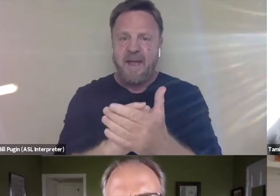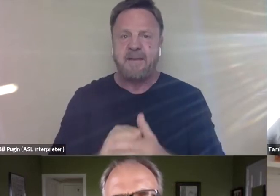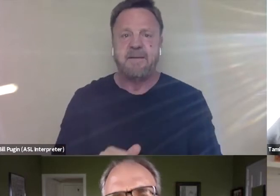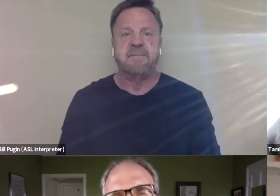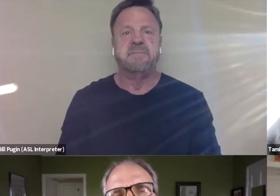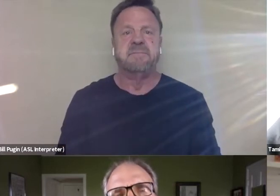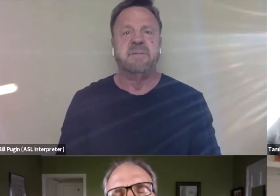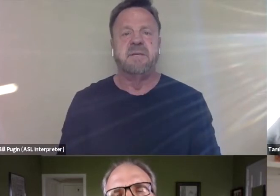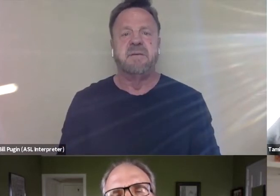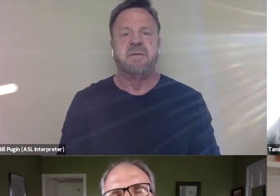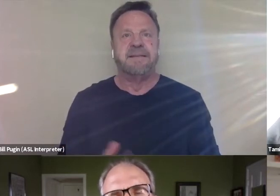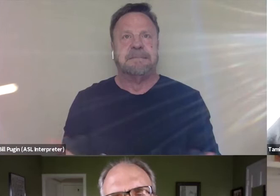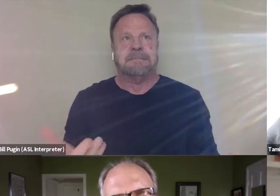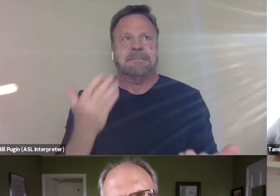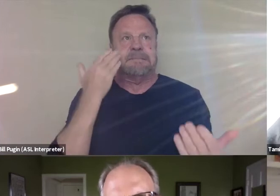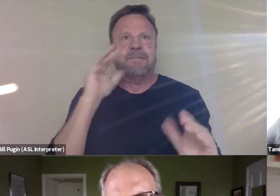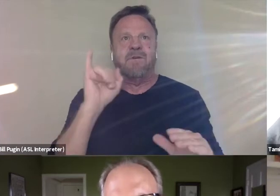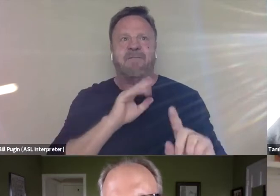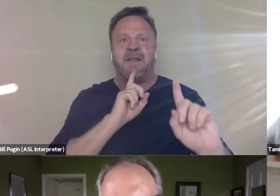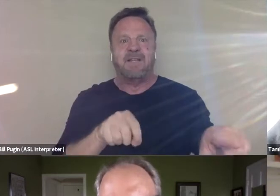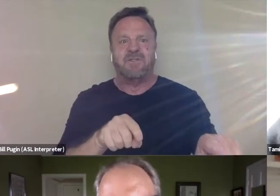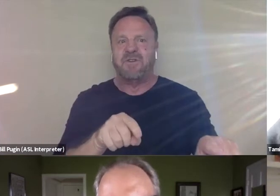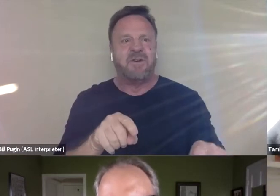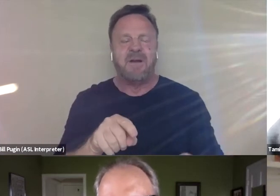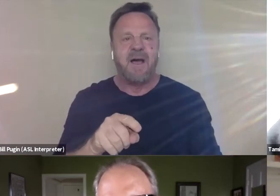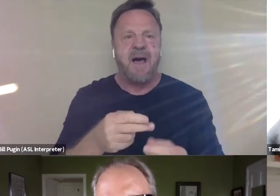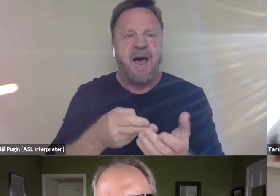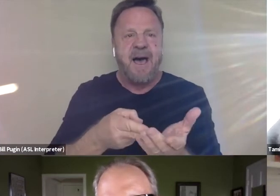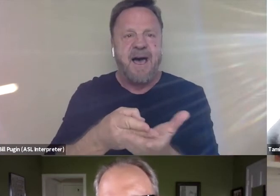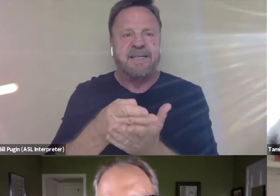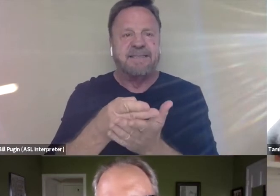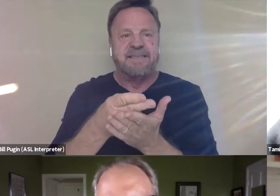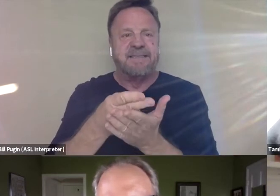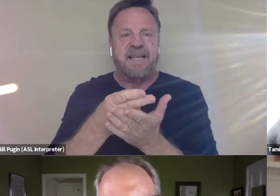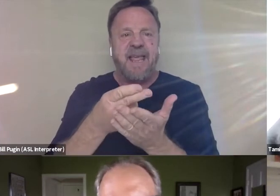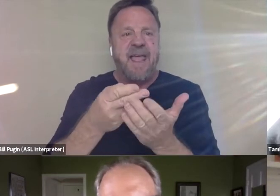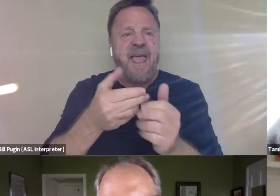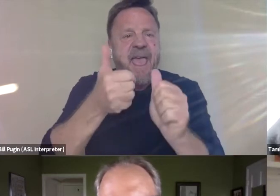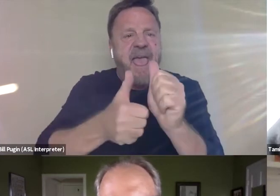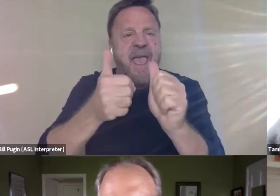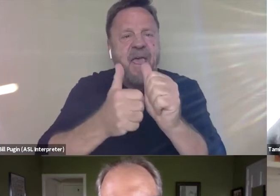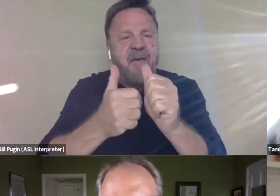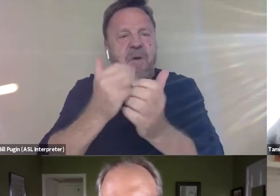I don't know if I have an answer. Honestly, every step of the process